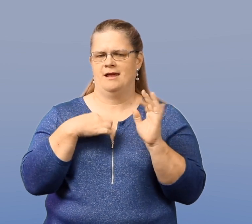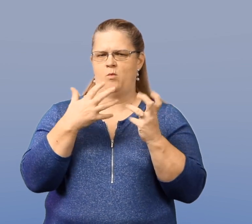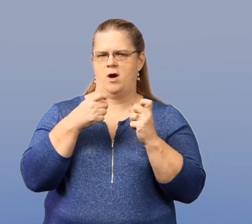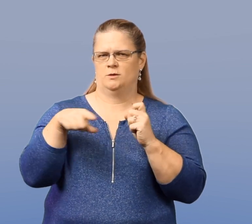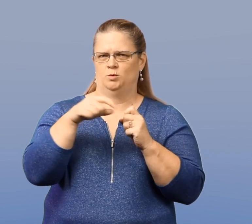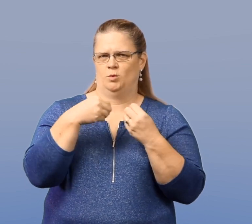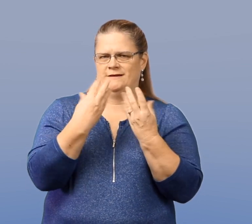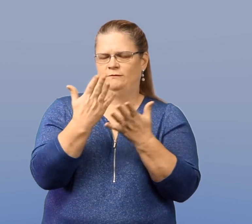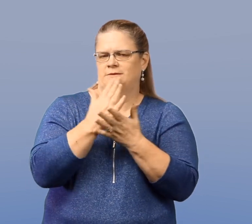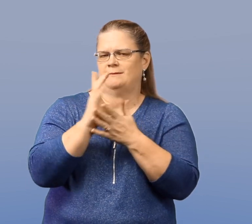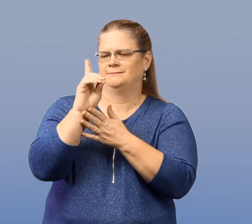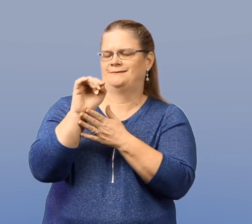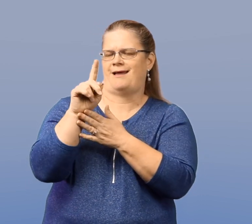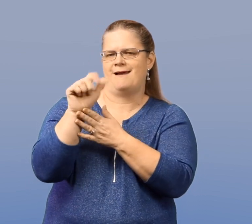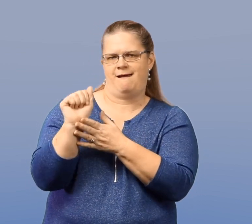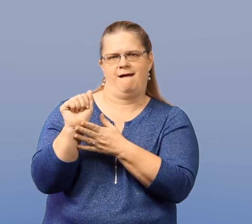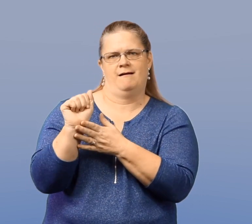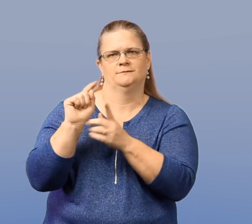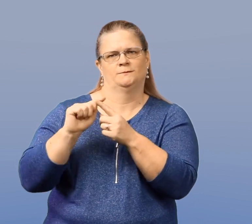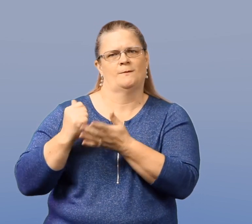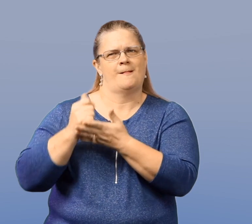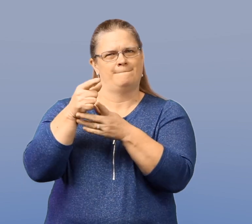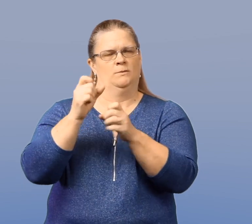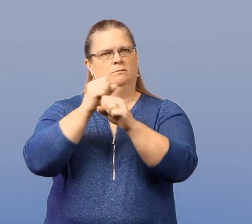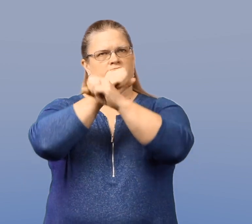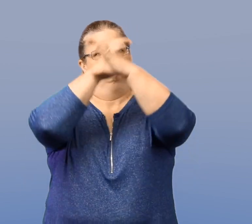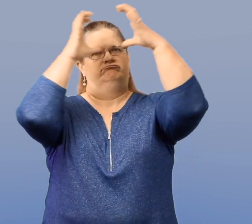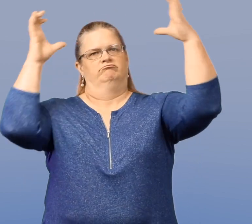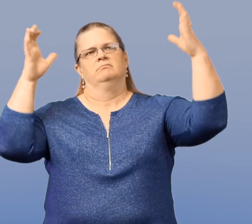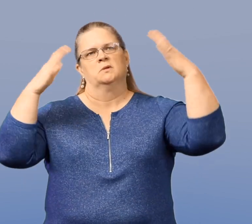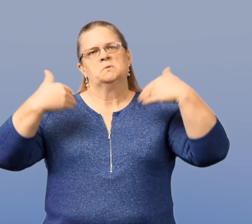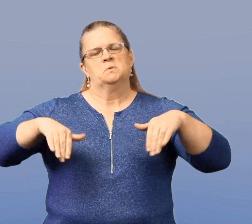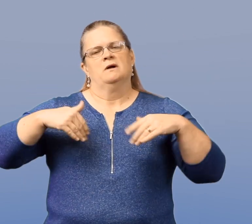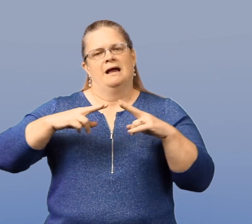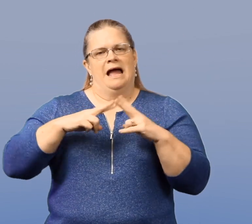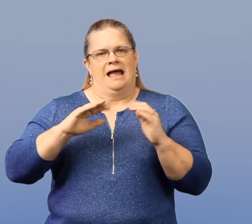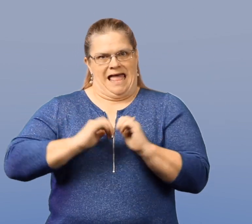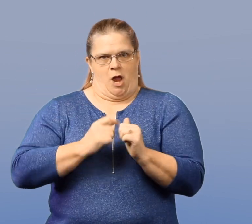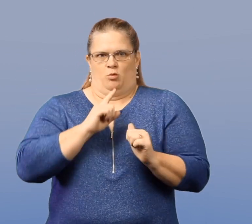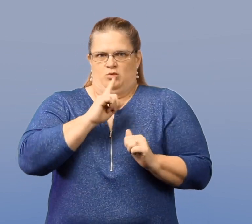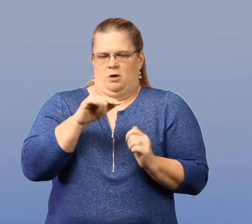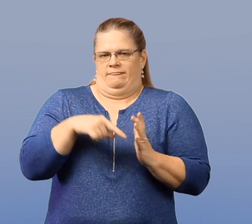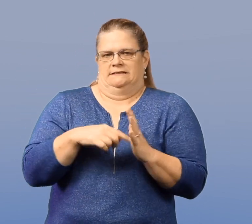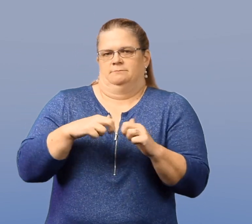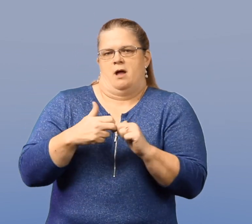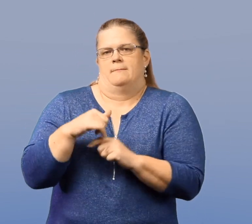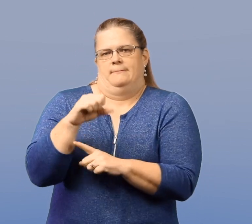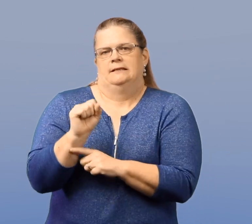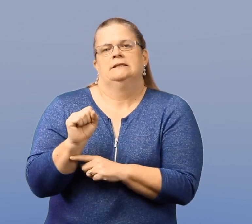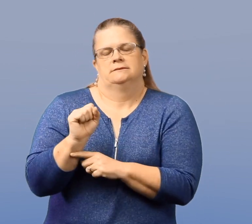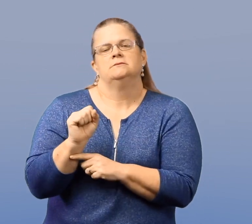So, I decided that I wanted to give you some data to help you fully grasp just how real this problem is.